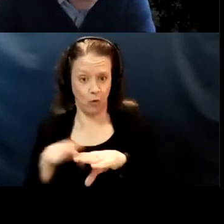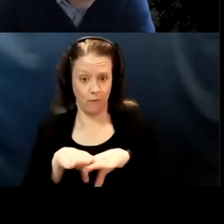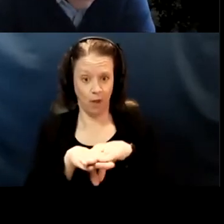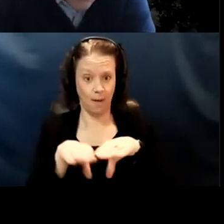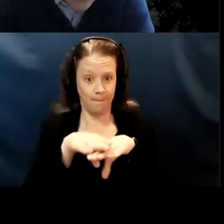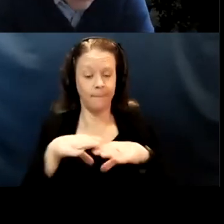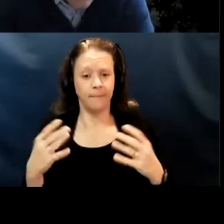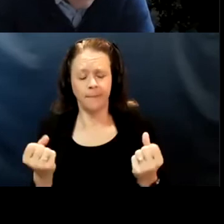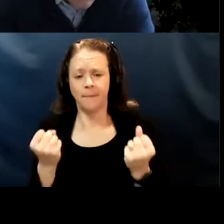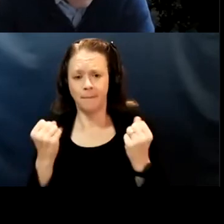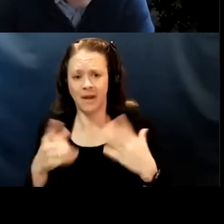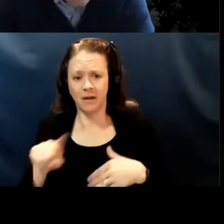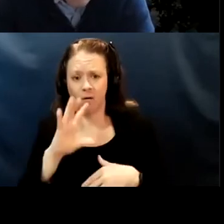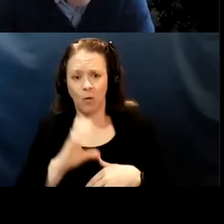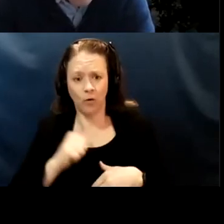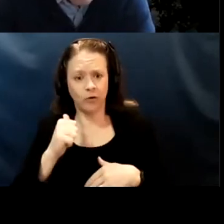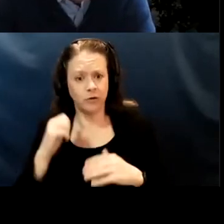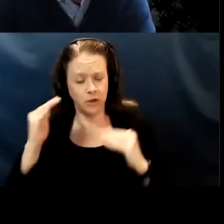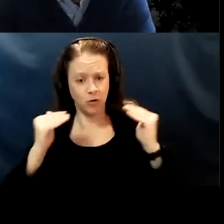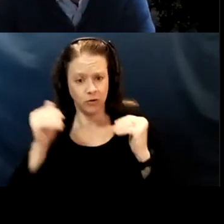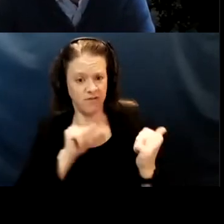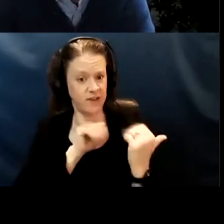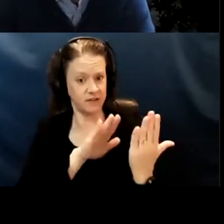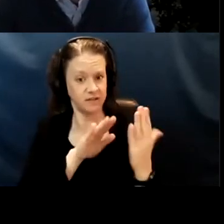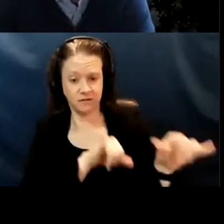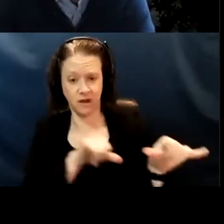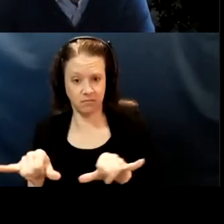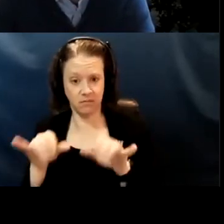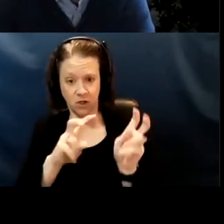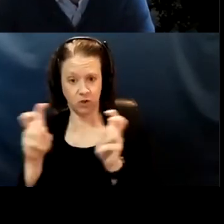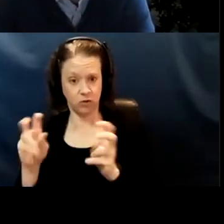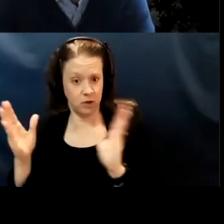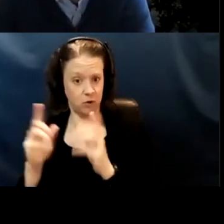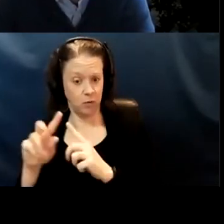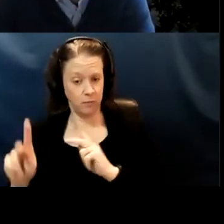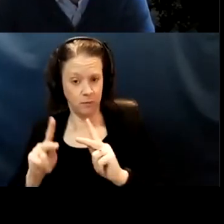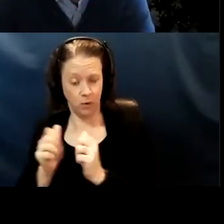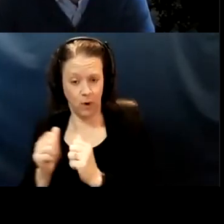the same issues as people disabilities. And also if we think in using an intersectionality framework.